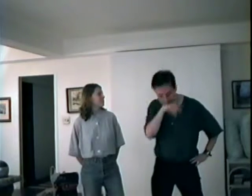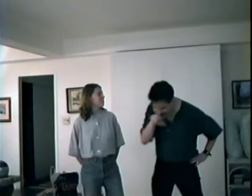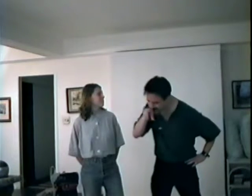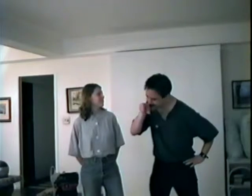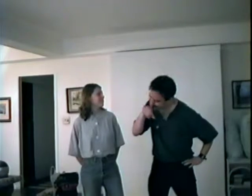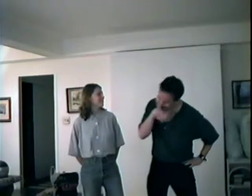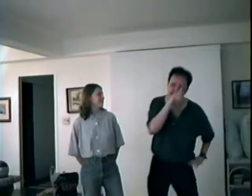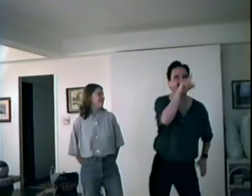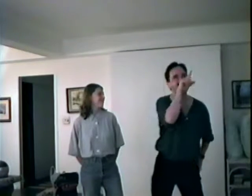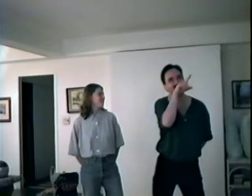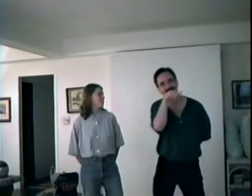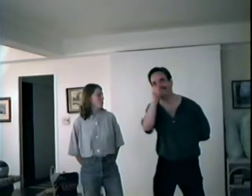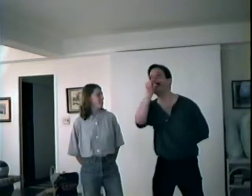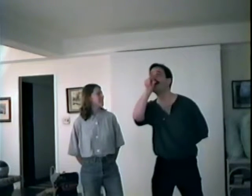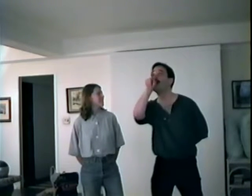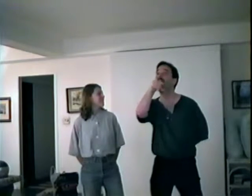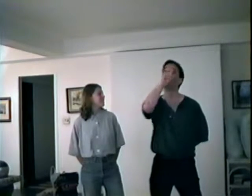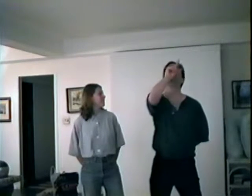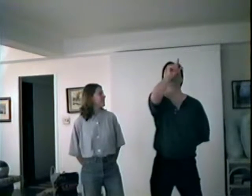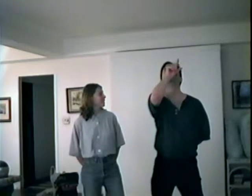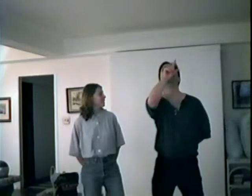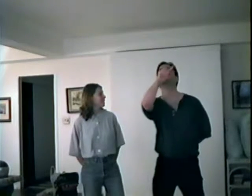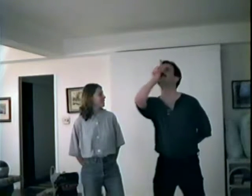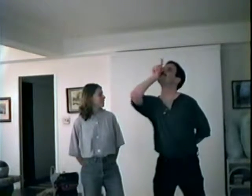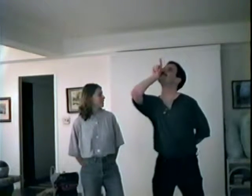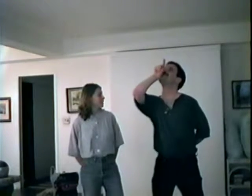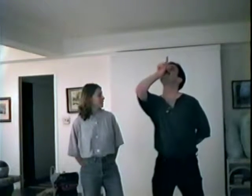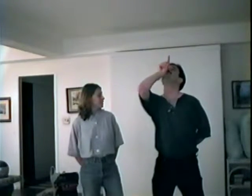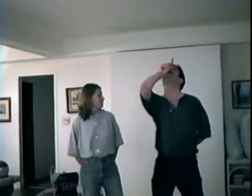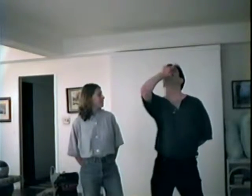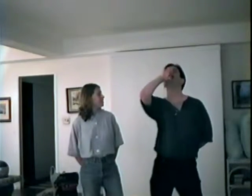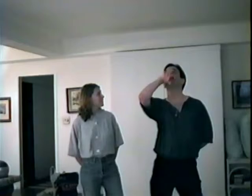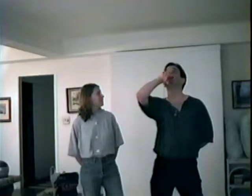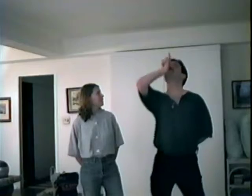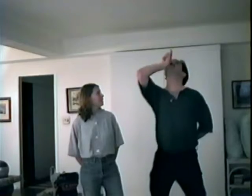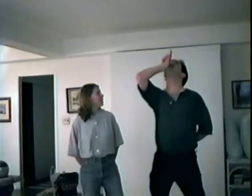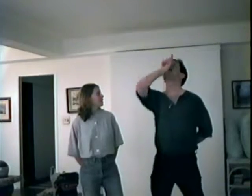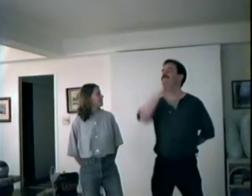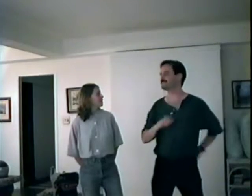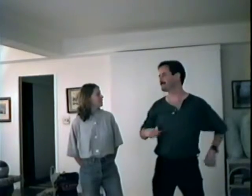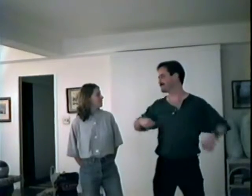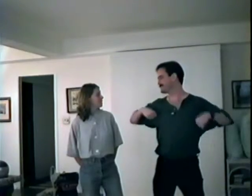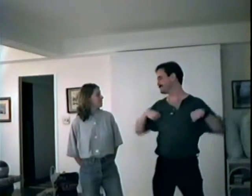(imitates crowing sound)